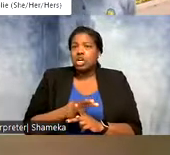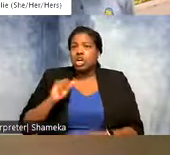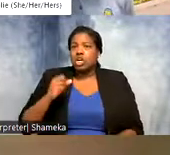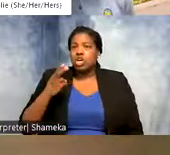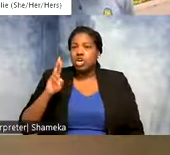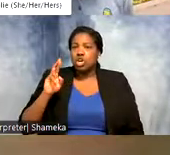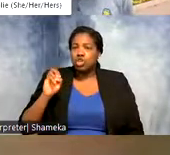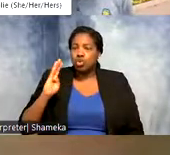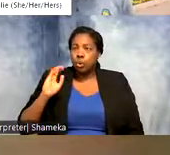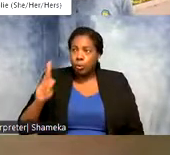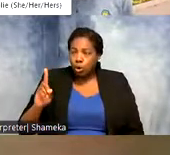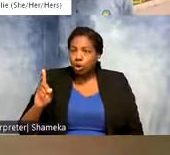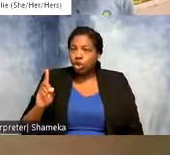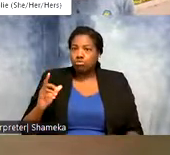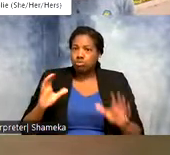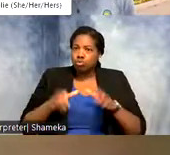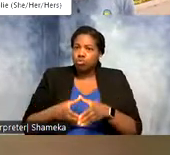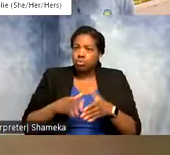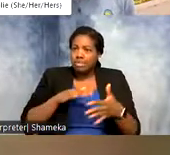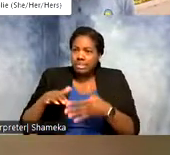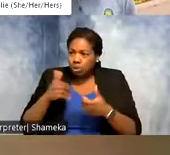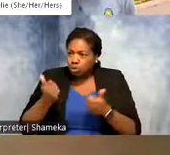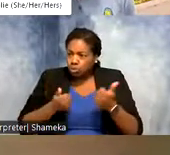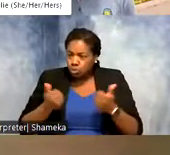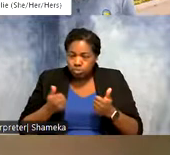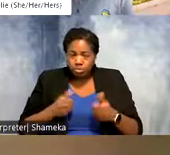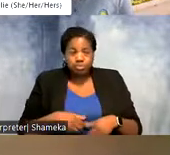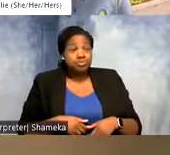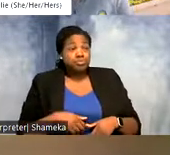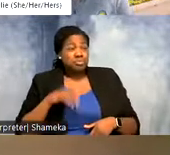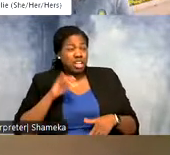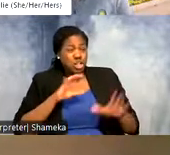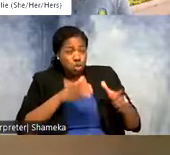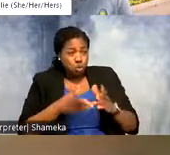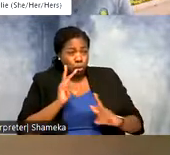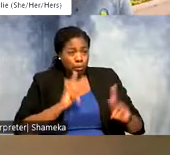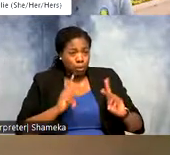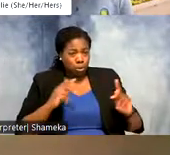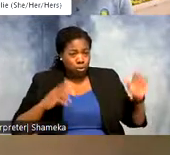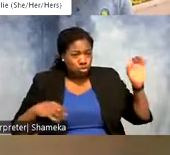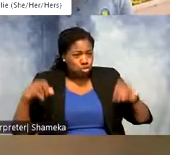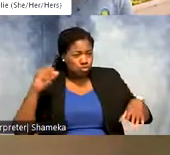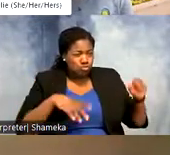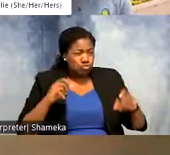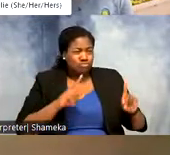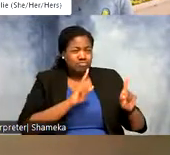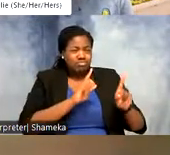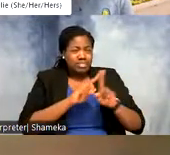Allie: the shorebird collective is a group of contributors from across the western hemisphere.